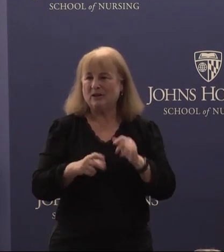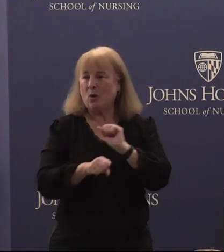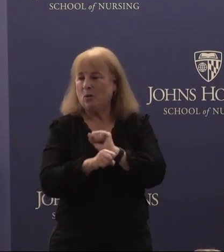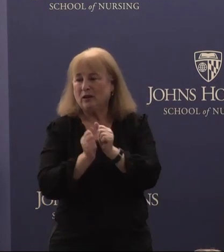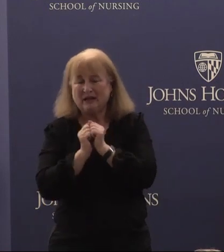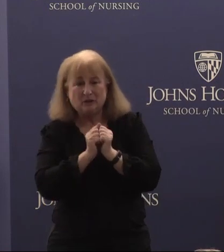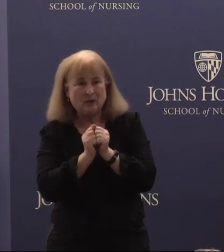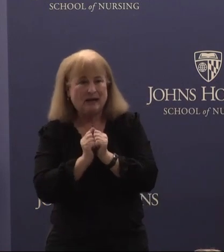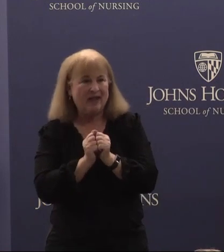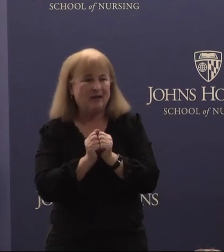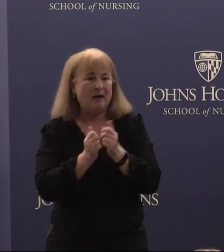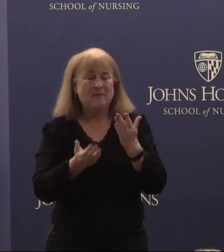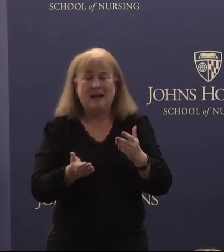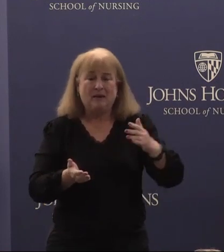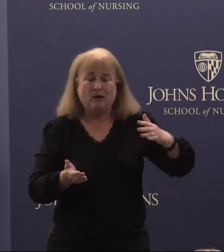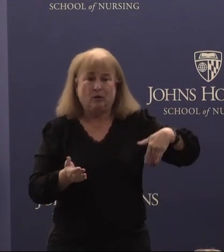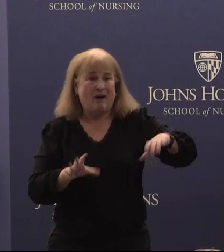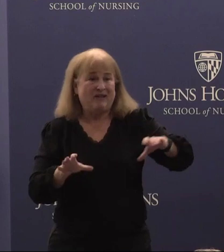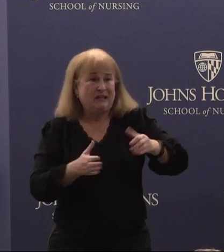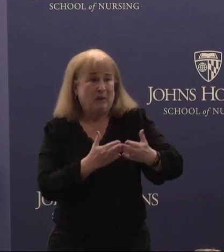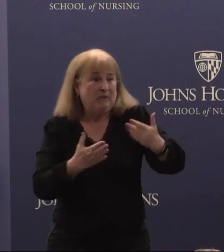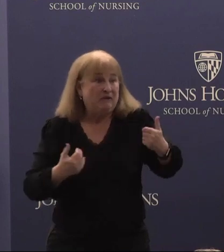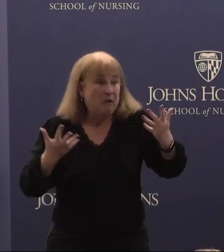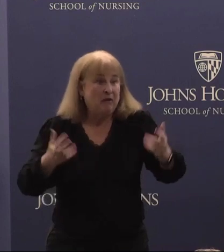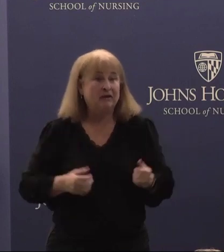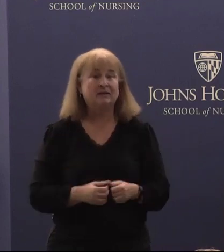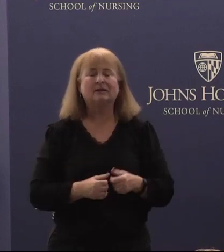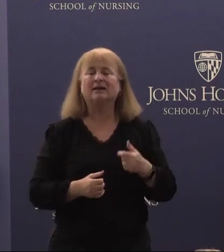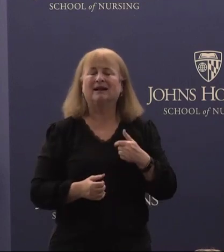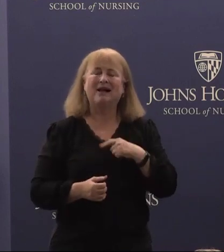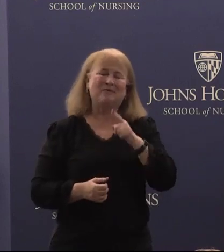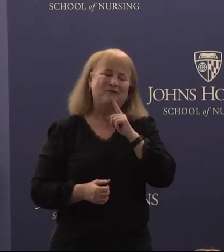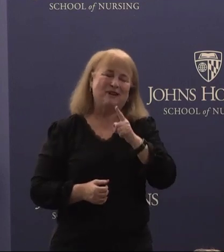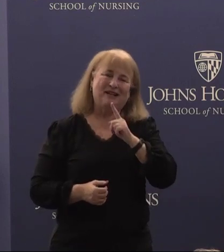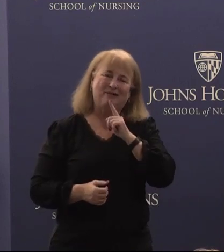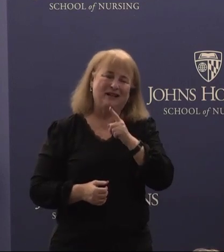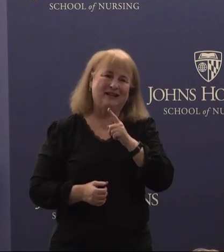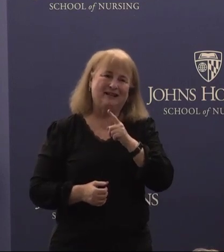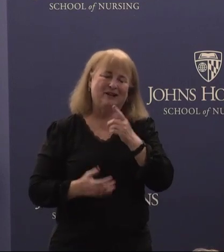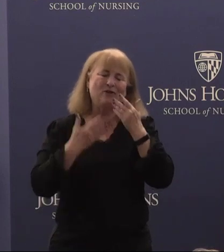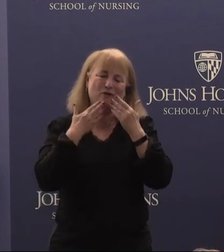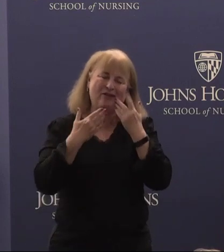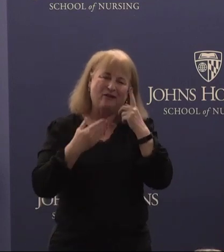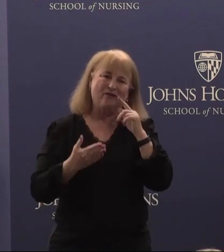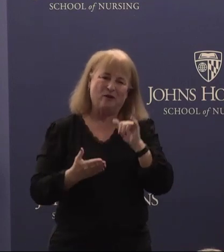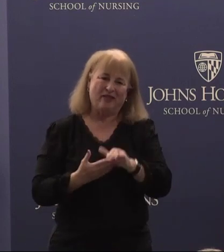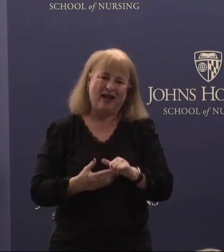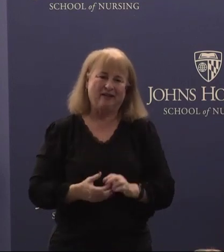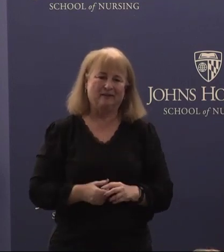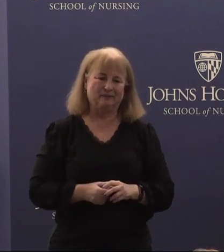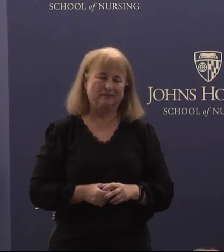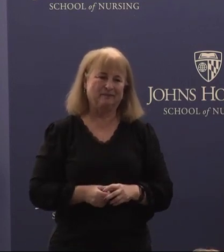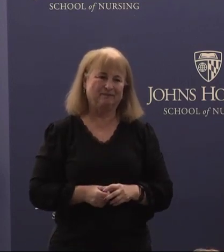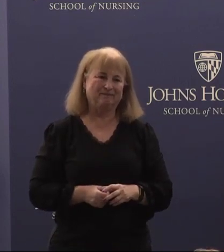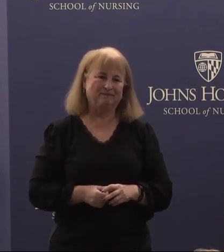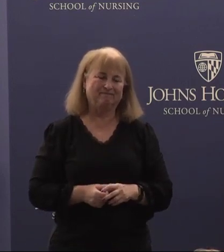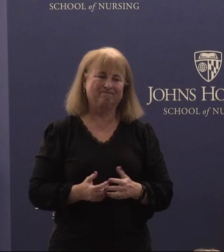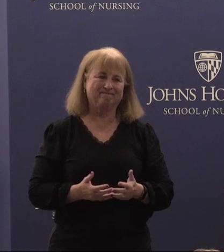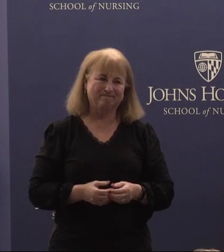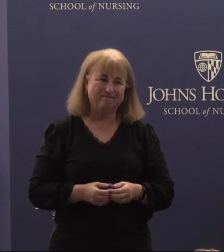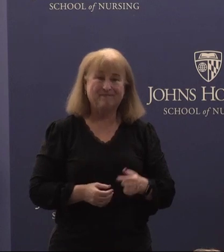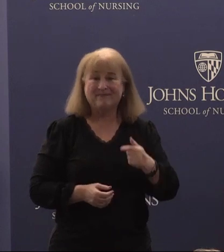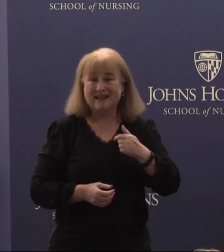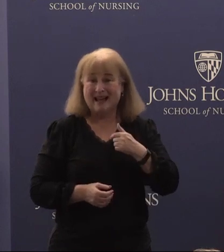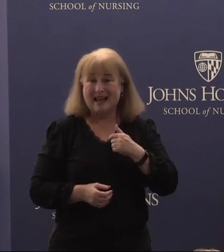ways maybe you haven't before and I'm just really really grateful for that. I am immensely grateful